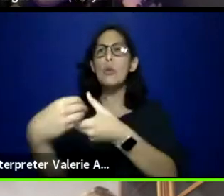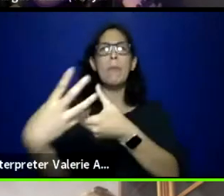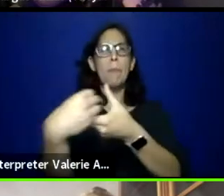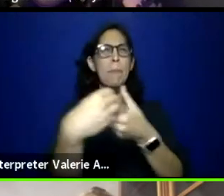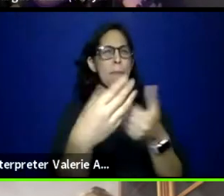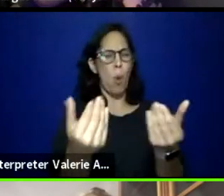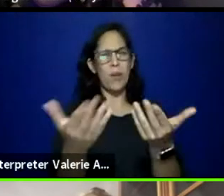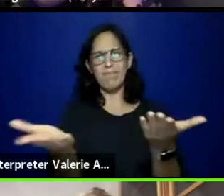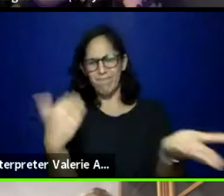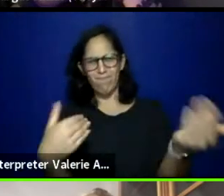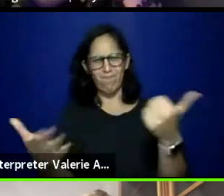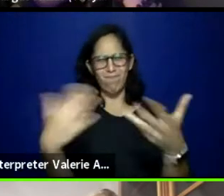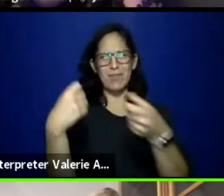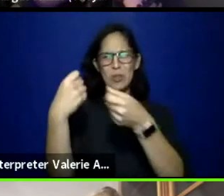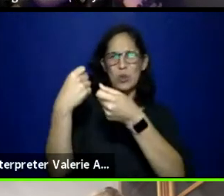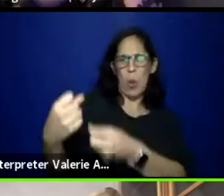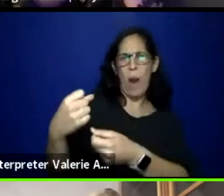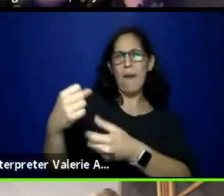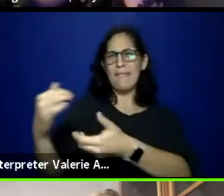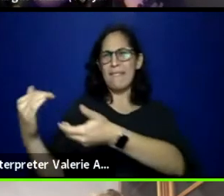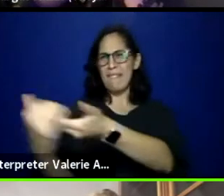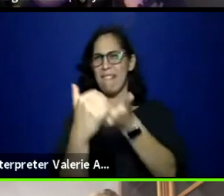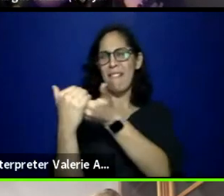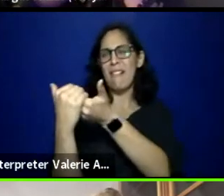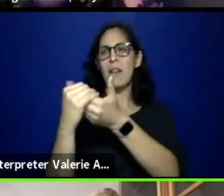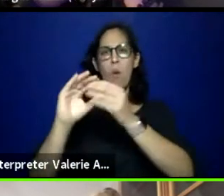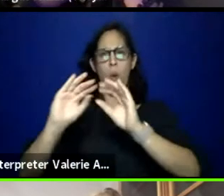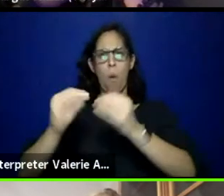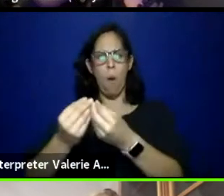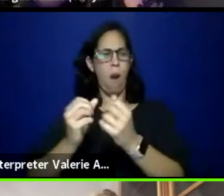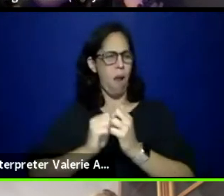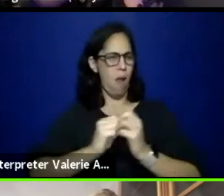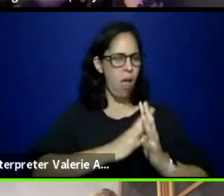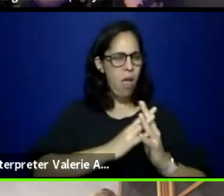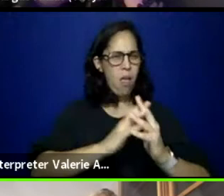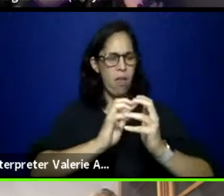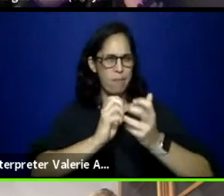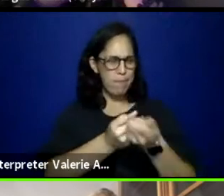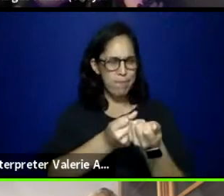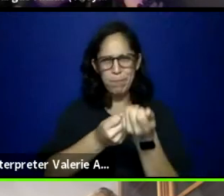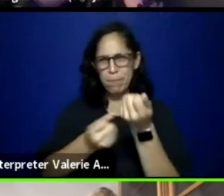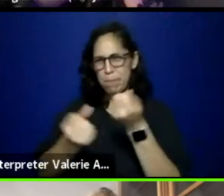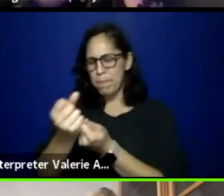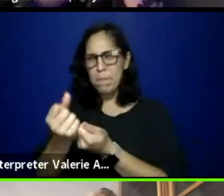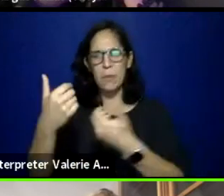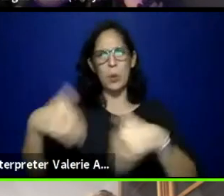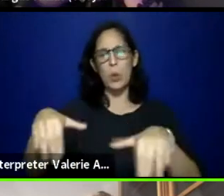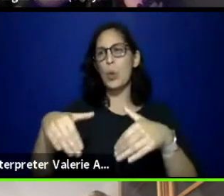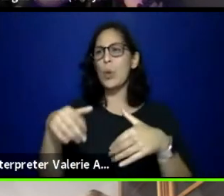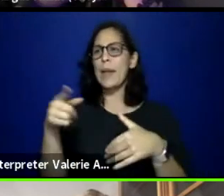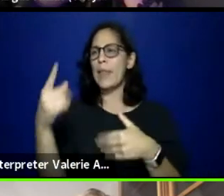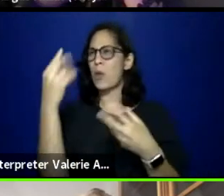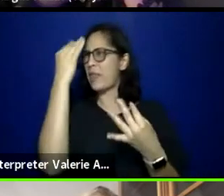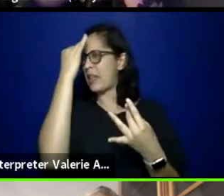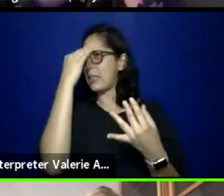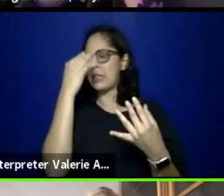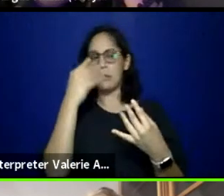and do the best work possible. And they're always thinking ahead and in the past,